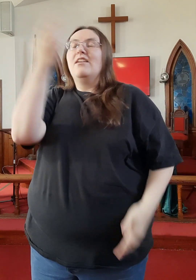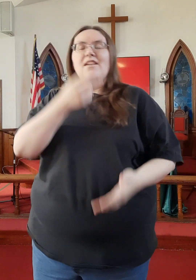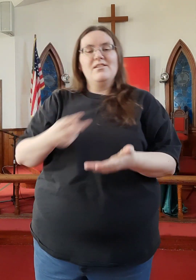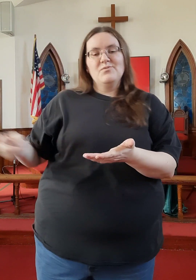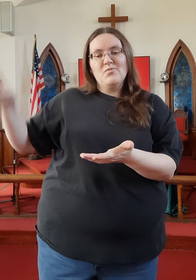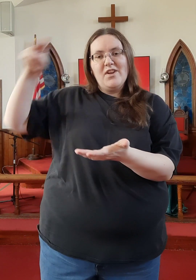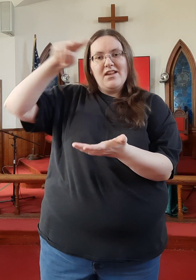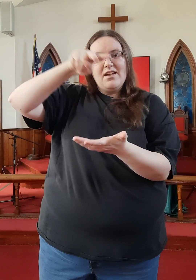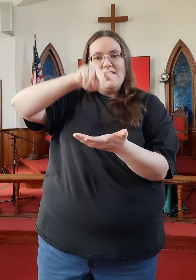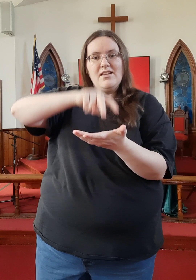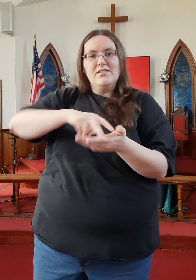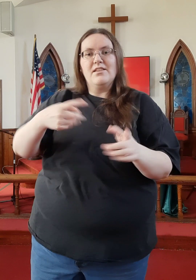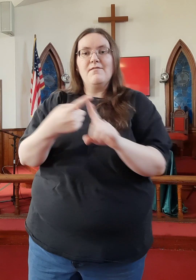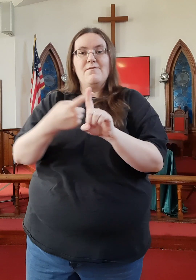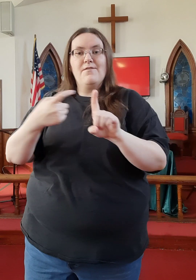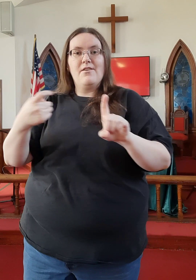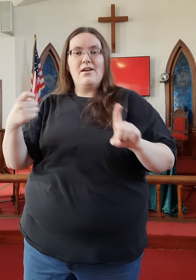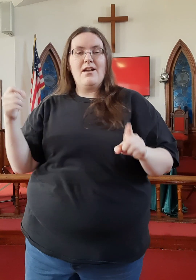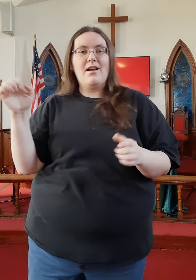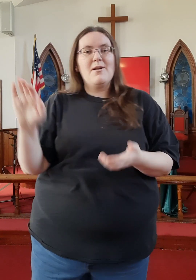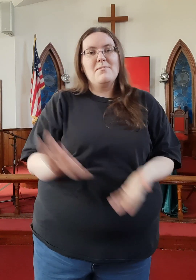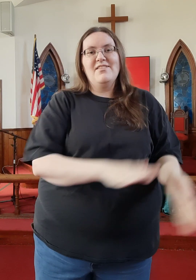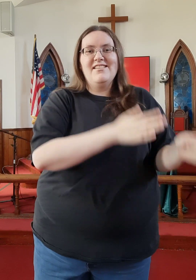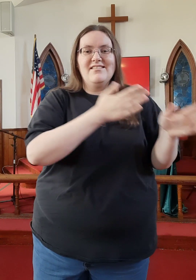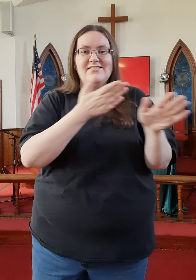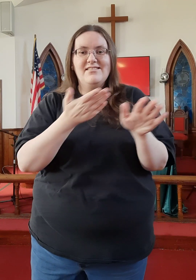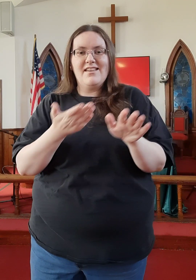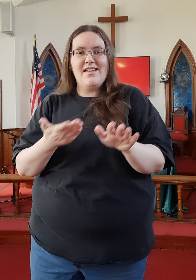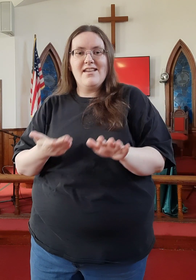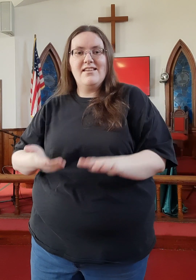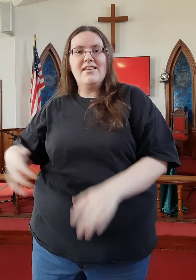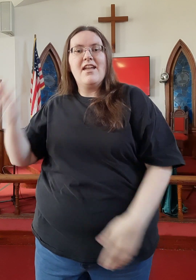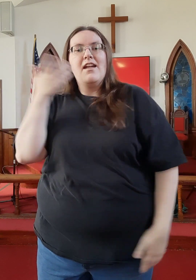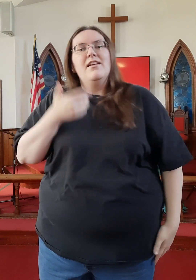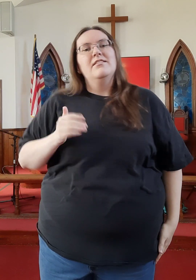He is risen from the dead